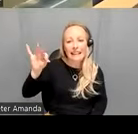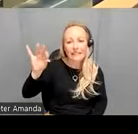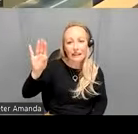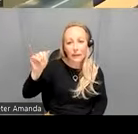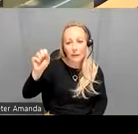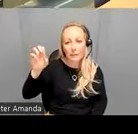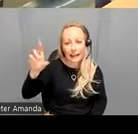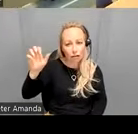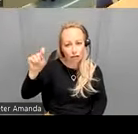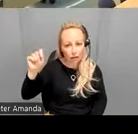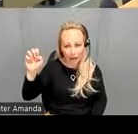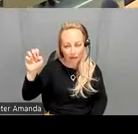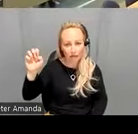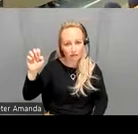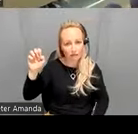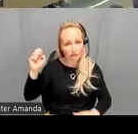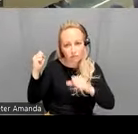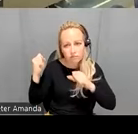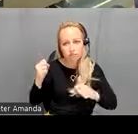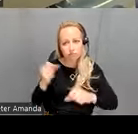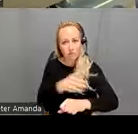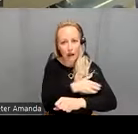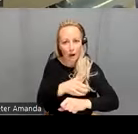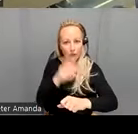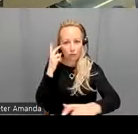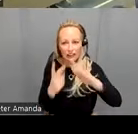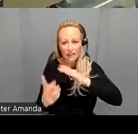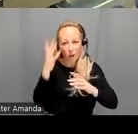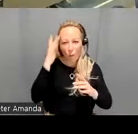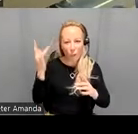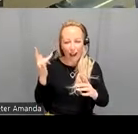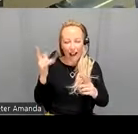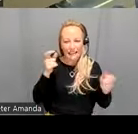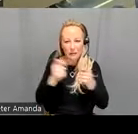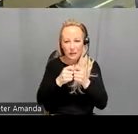such a powerful predictor then why bother with any tests just look at your population and get